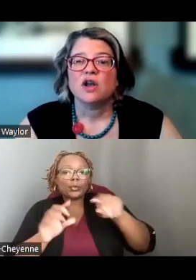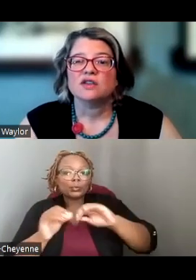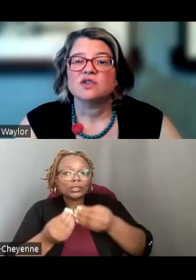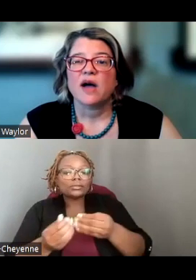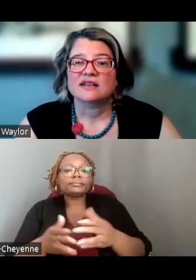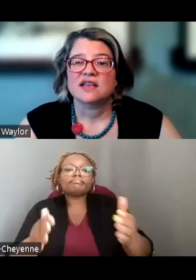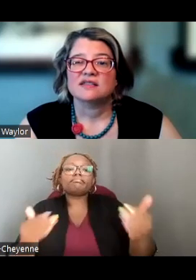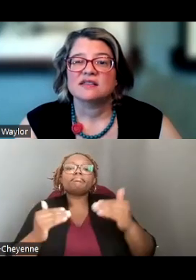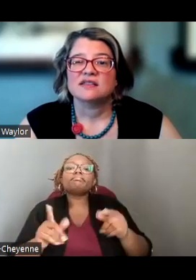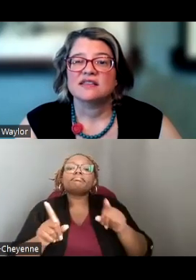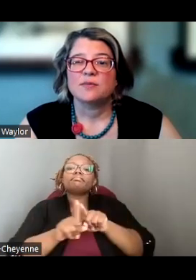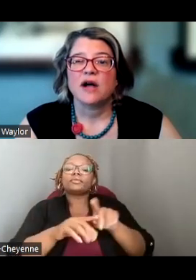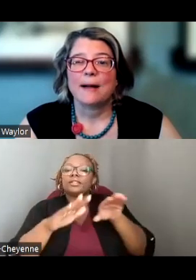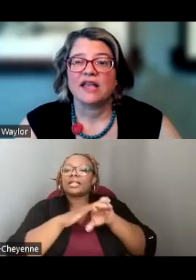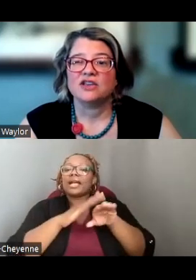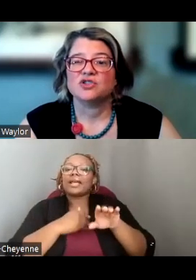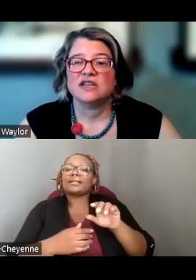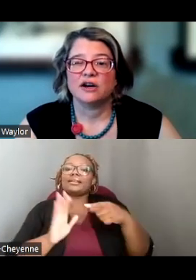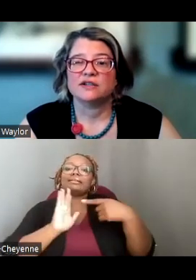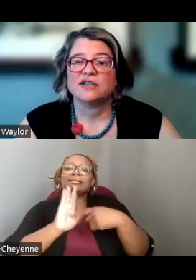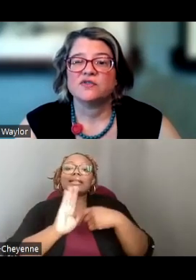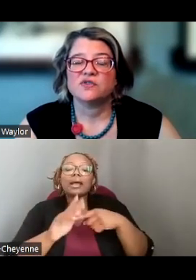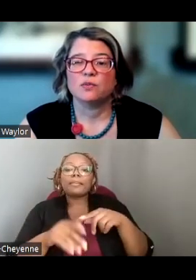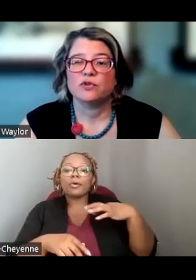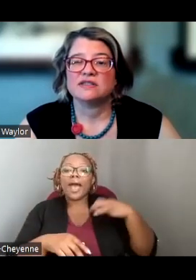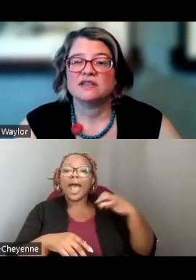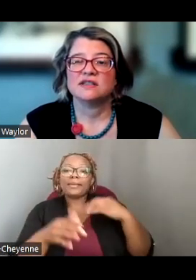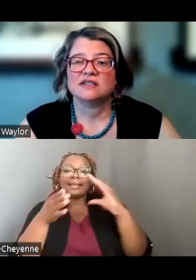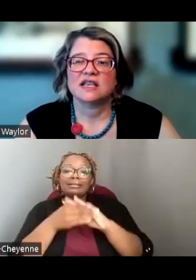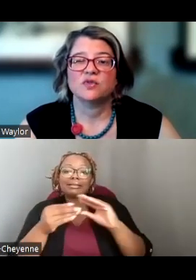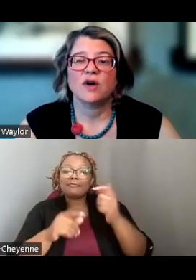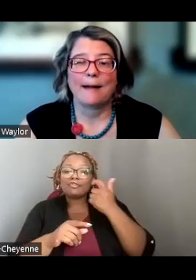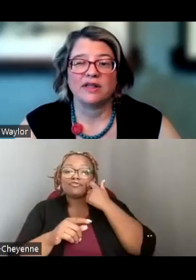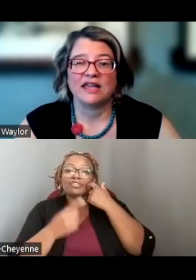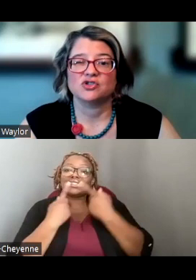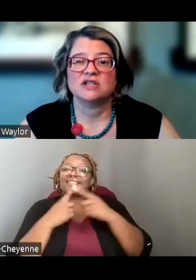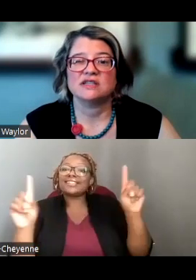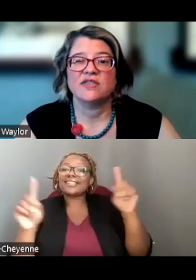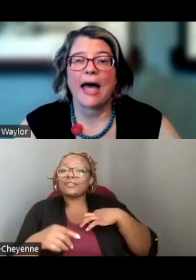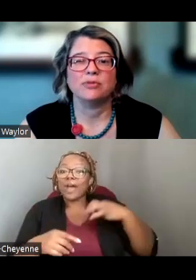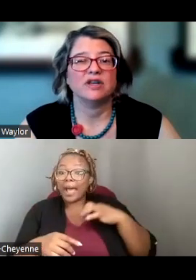YOU CAN ALSO ACCESS SAMPLE APPLICATION NARRATIVES FROM RECENT SUCCESSFUL APPLICATIONS IN THE